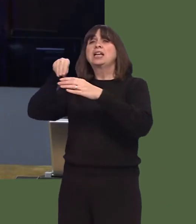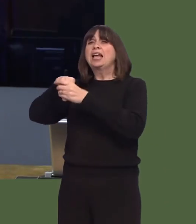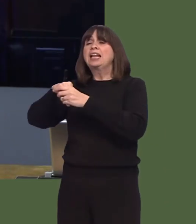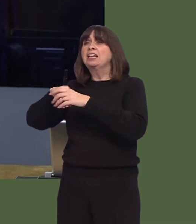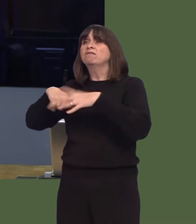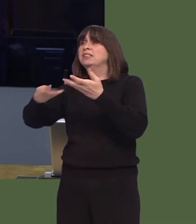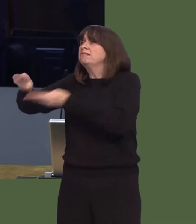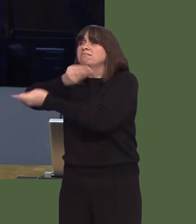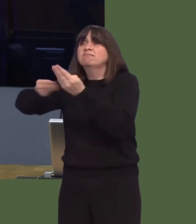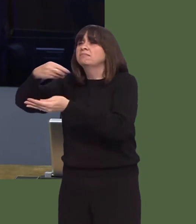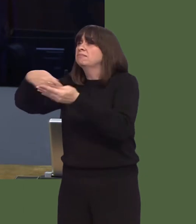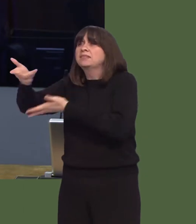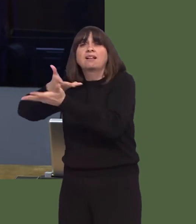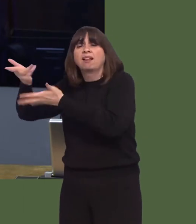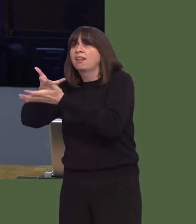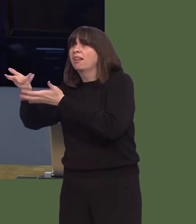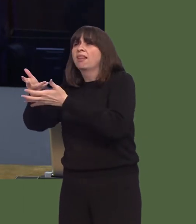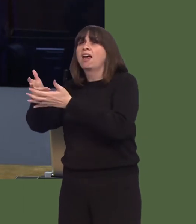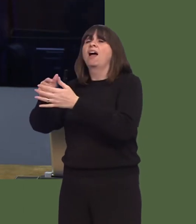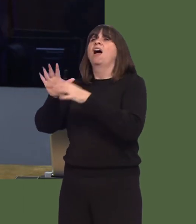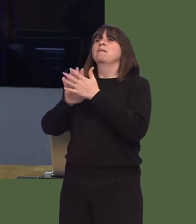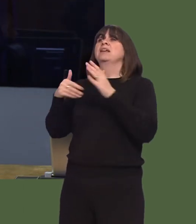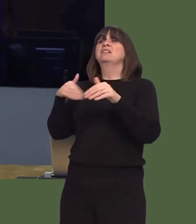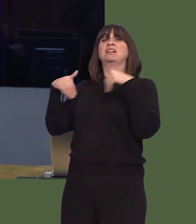is that we then secure control of regulation.